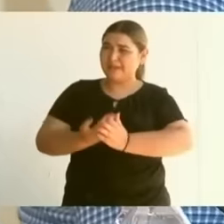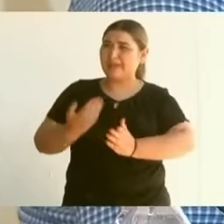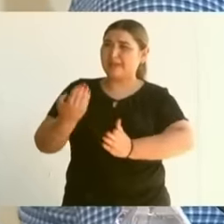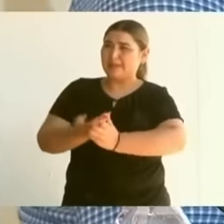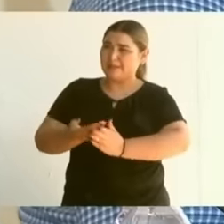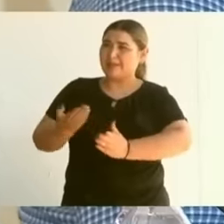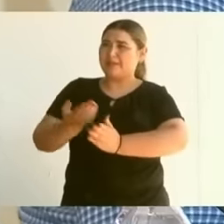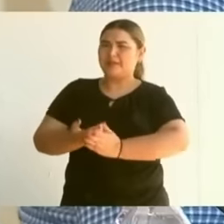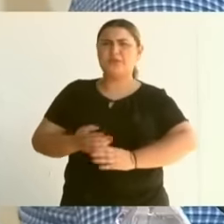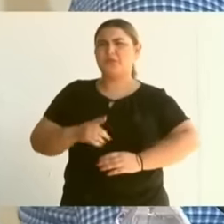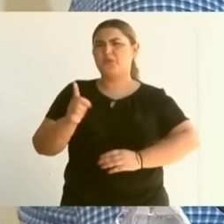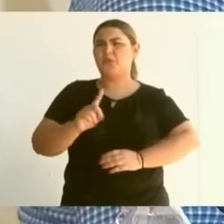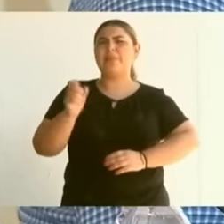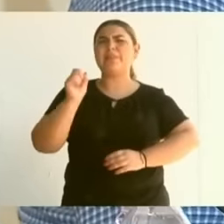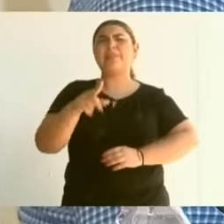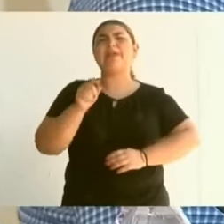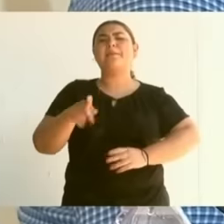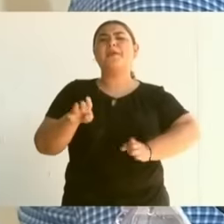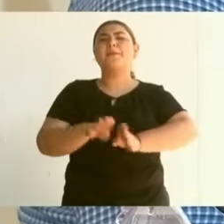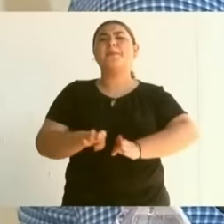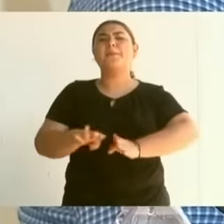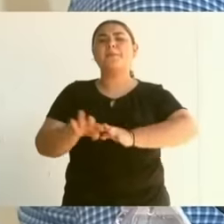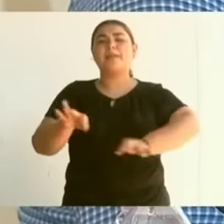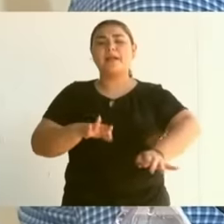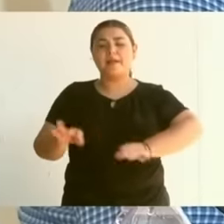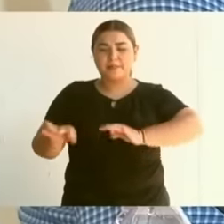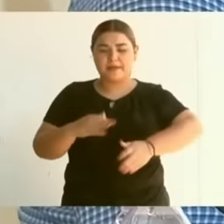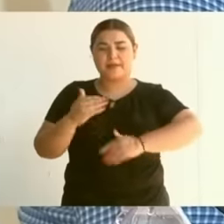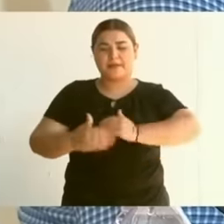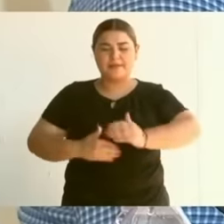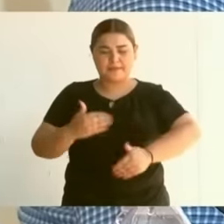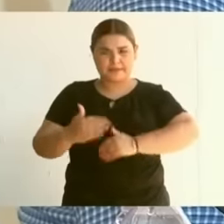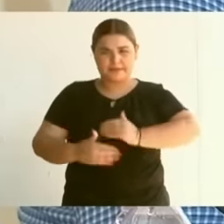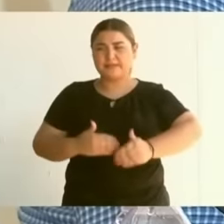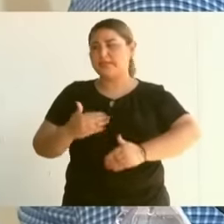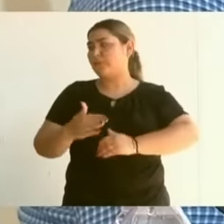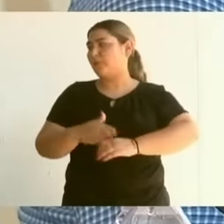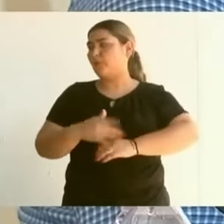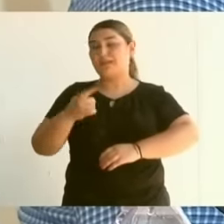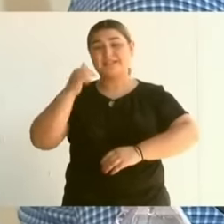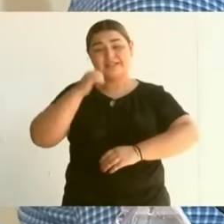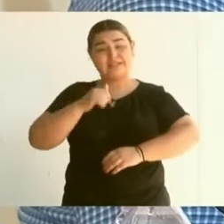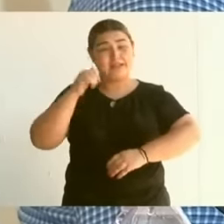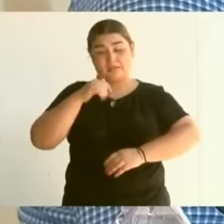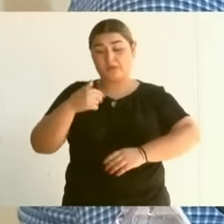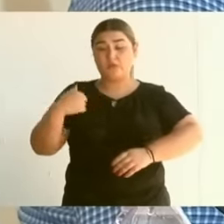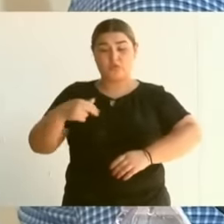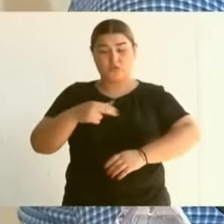in the way in which they have always worked, consulting, working in a